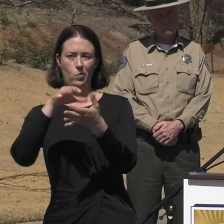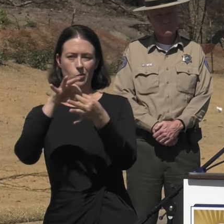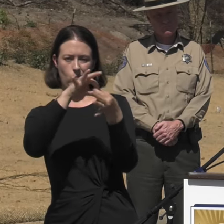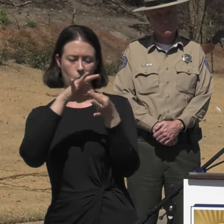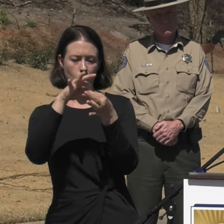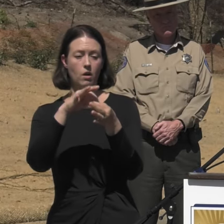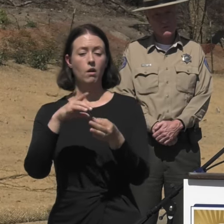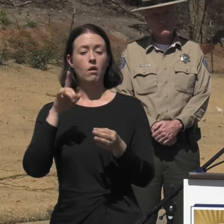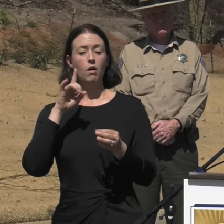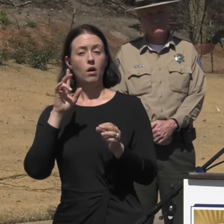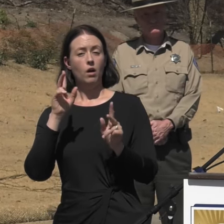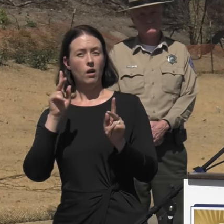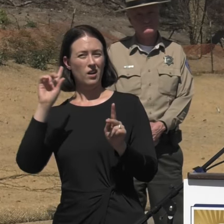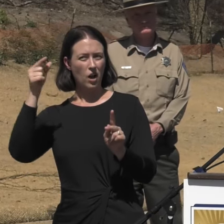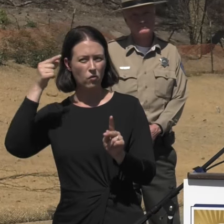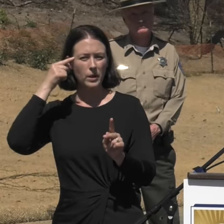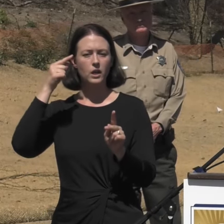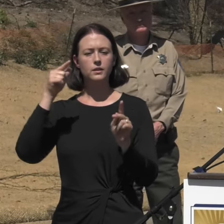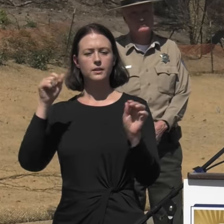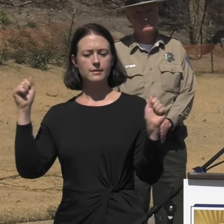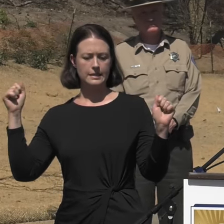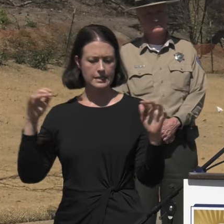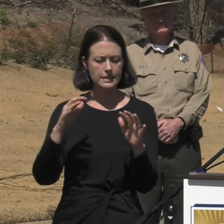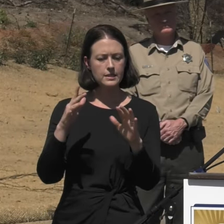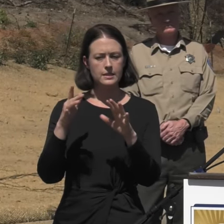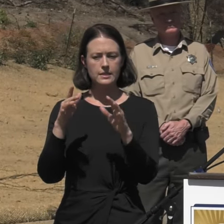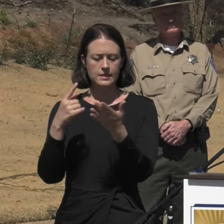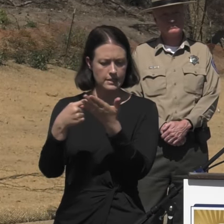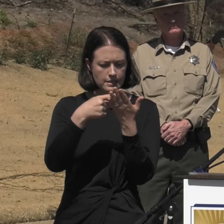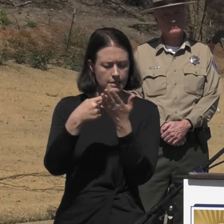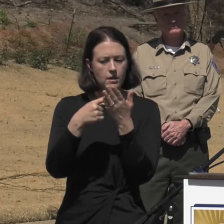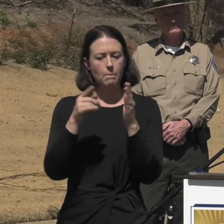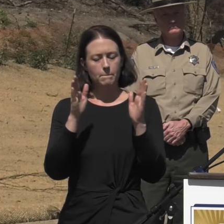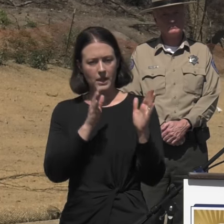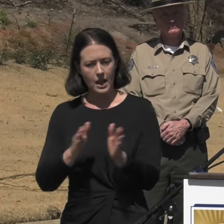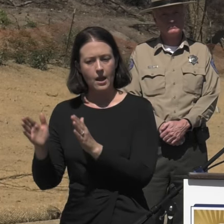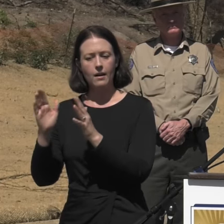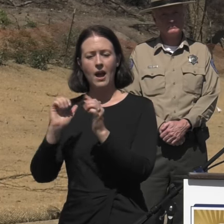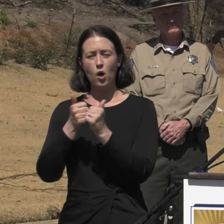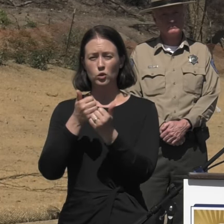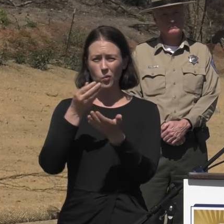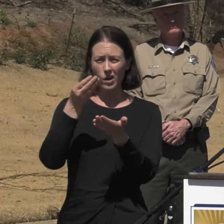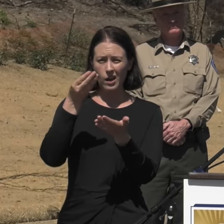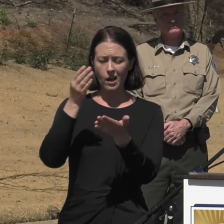to provide temporary housing, consumer protection, financial assistance, debris removal,